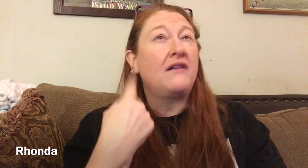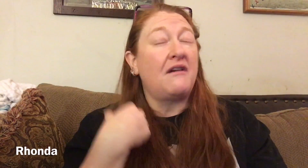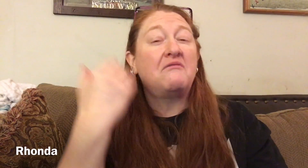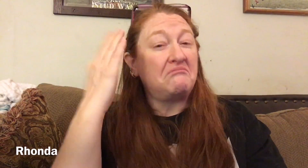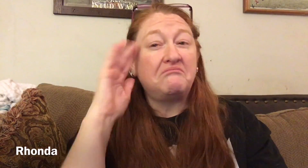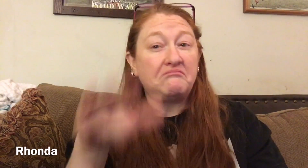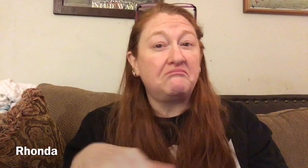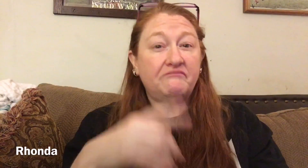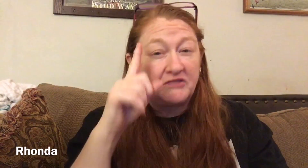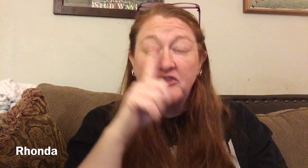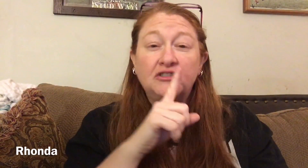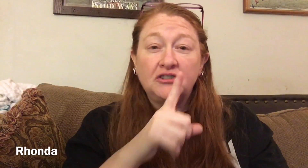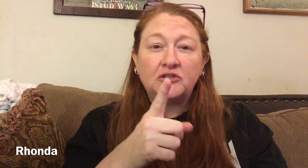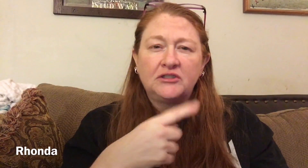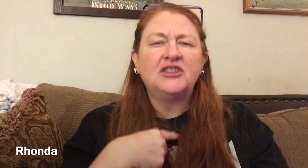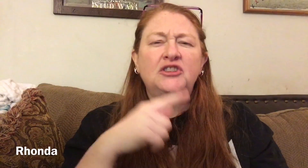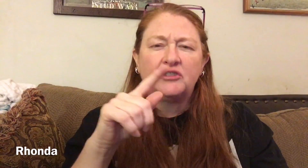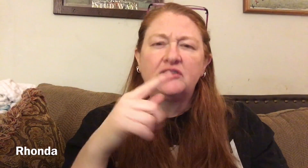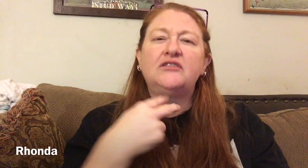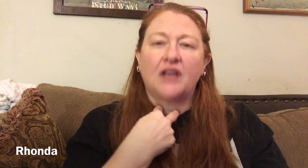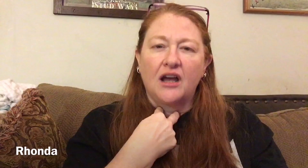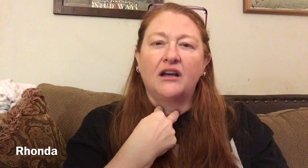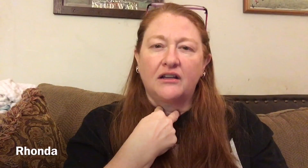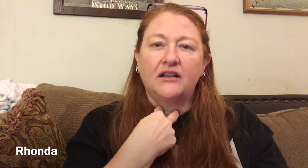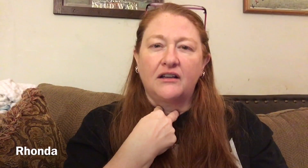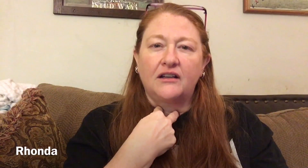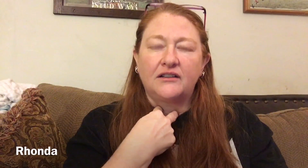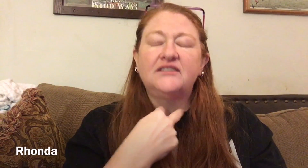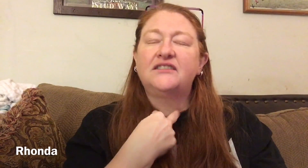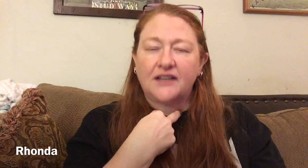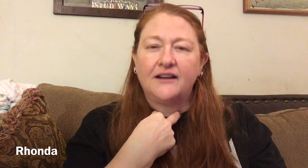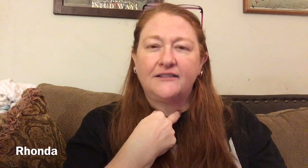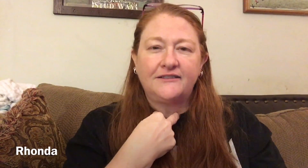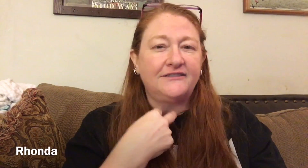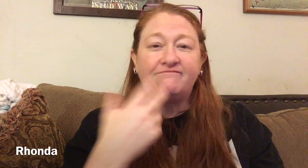but one thing for sure that I will be stuck or trapped...